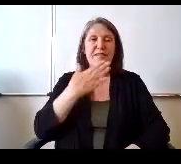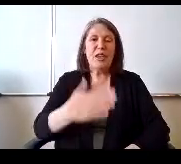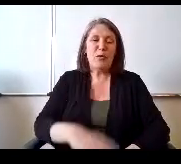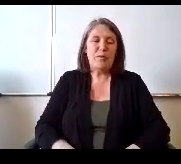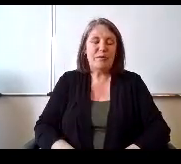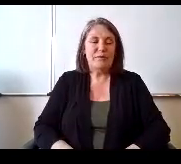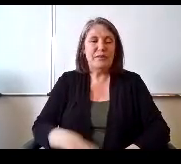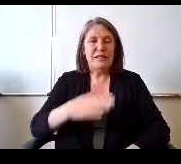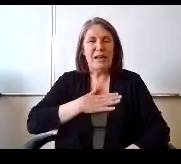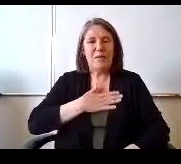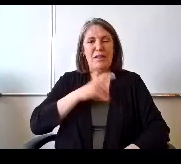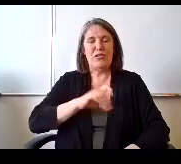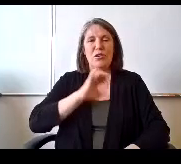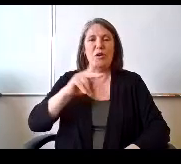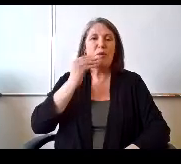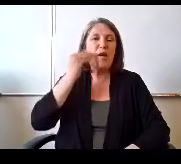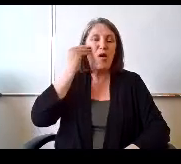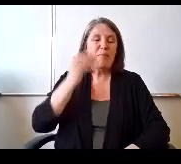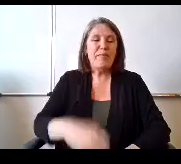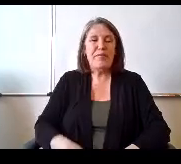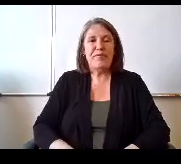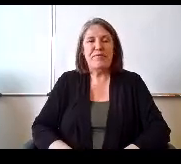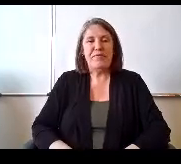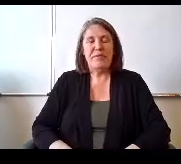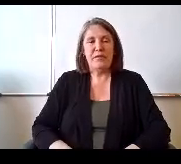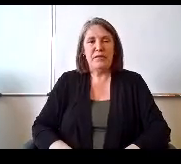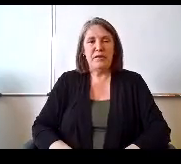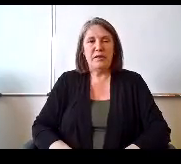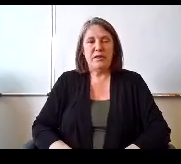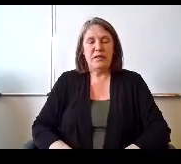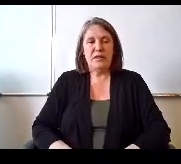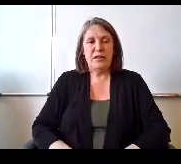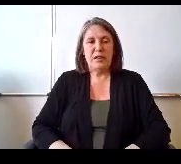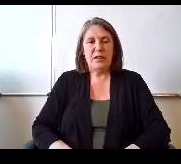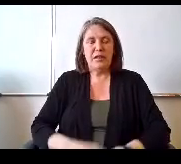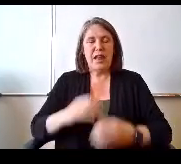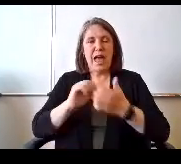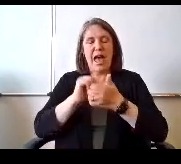glad you got to go back home. How about Mr. Timby?